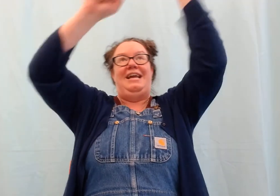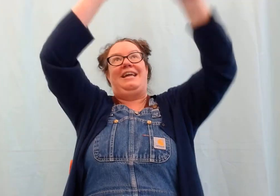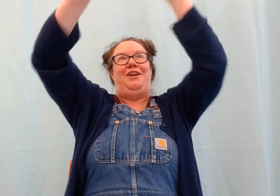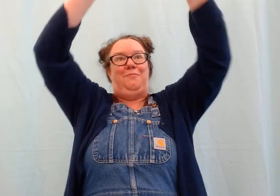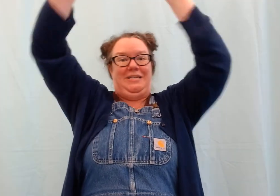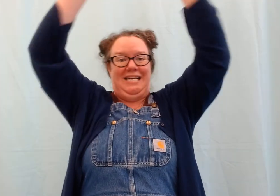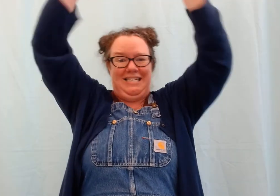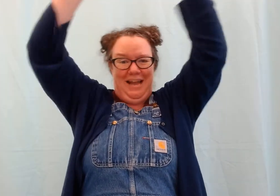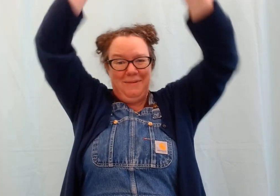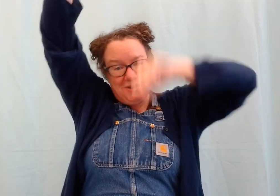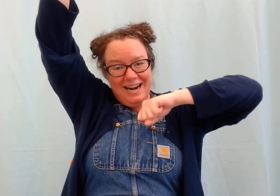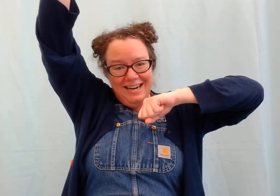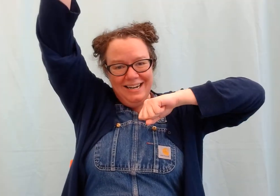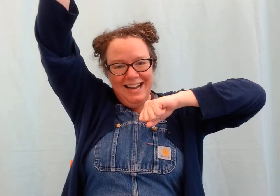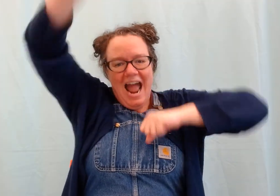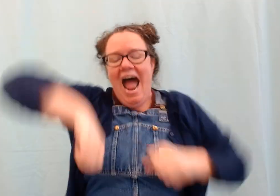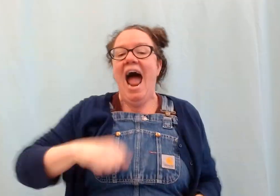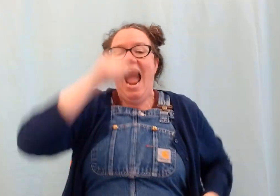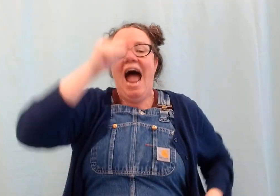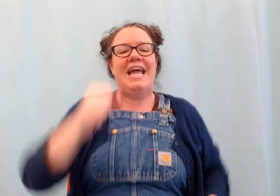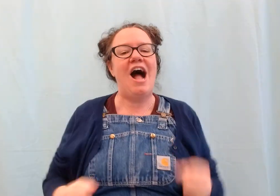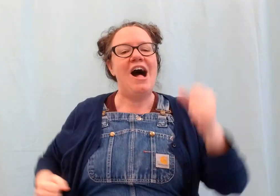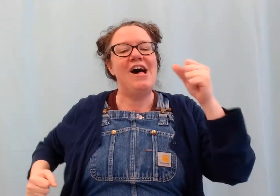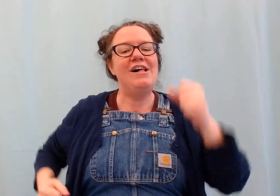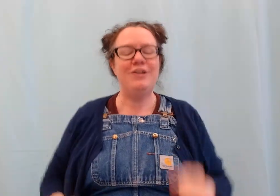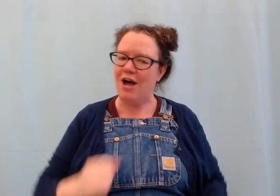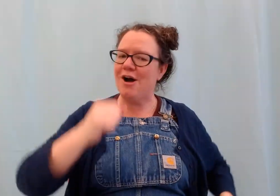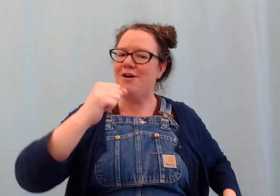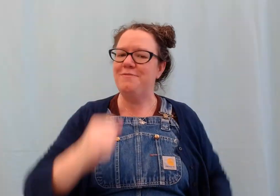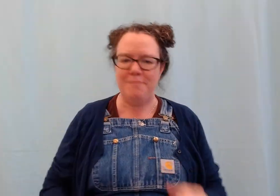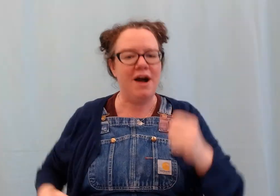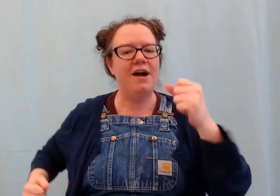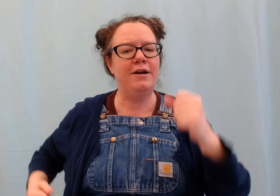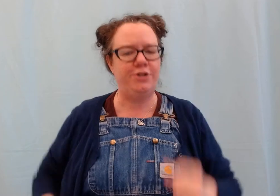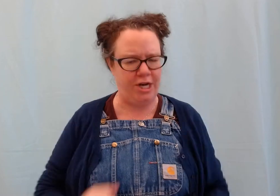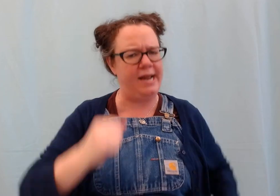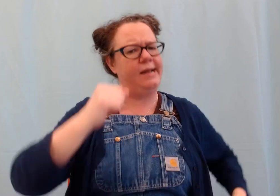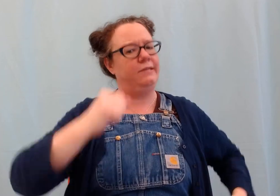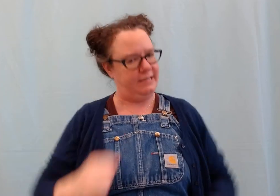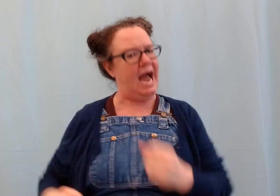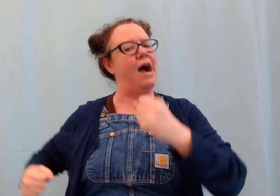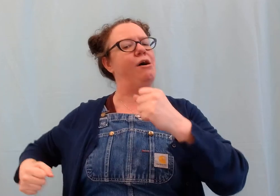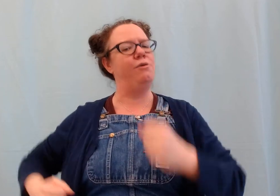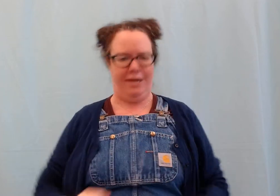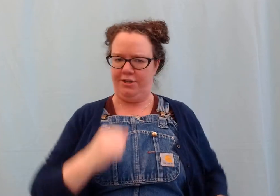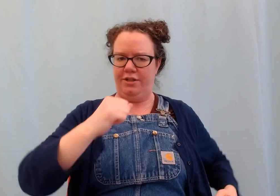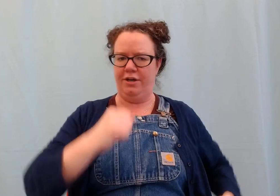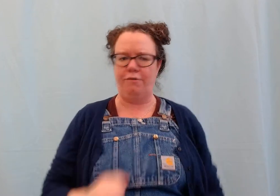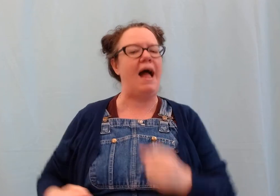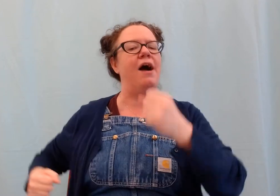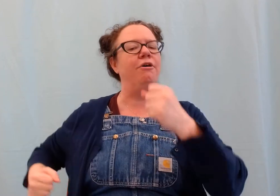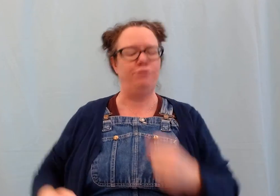Can you pretend to climb a tree? And they all go marching down into the ground#